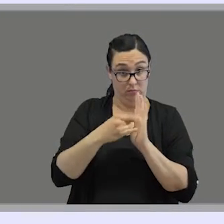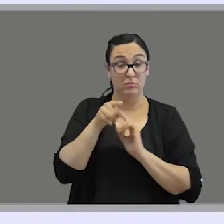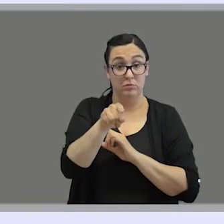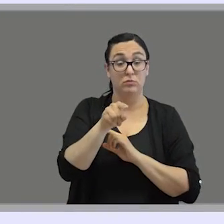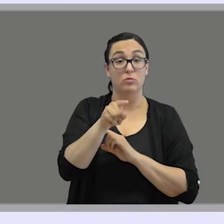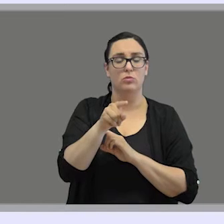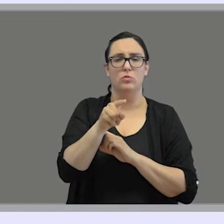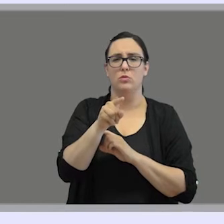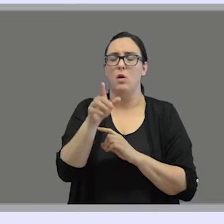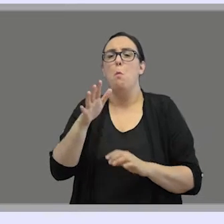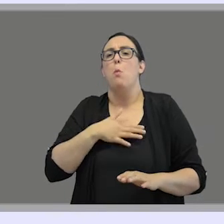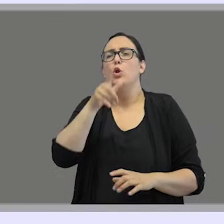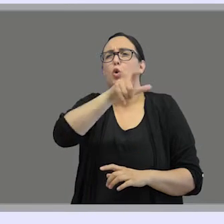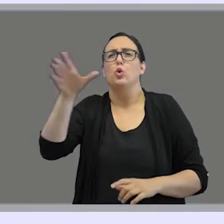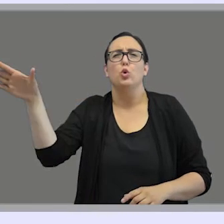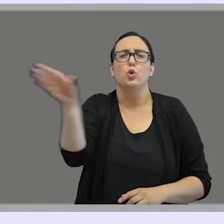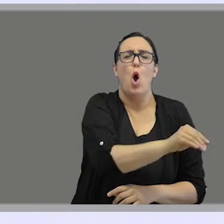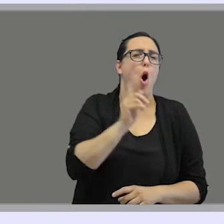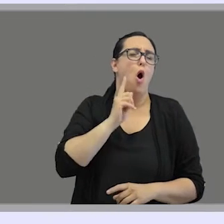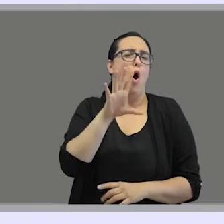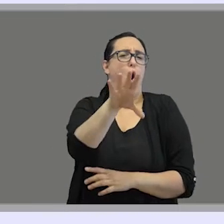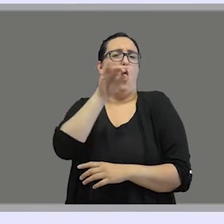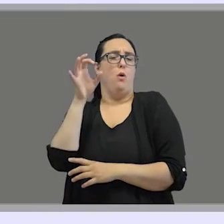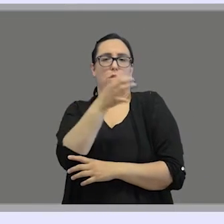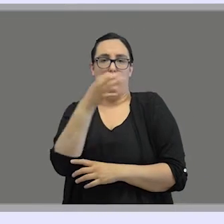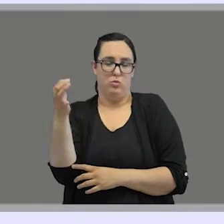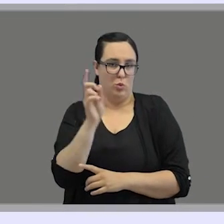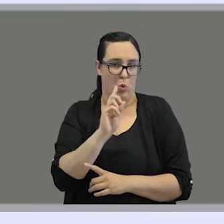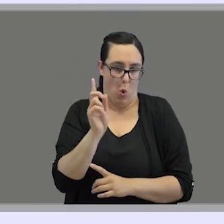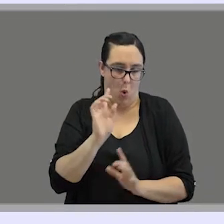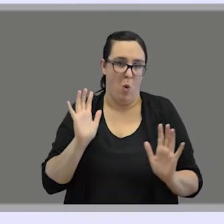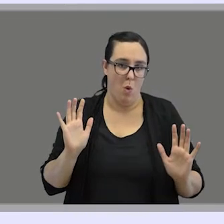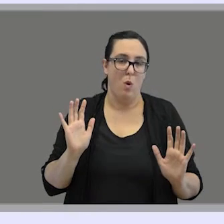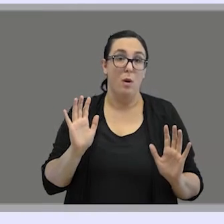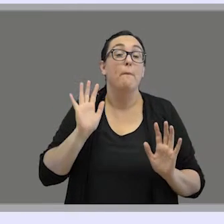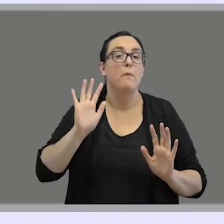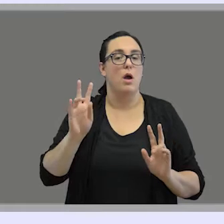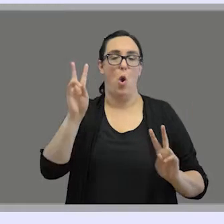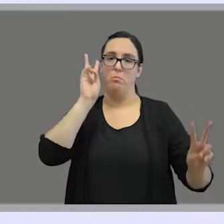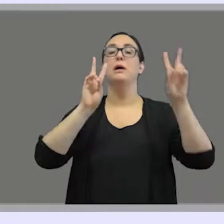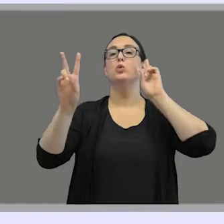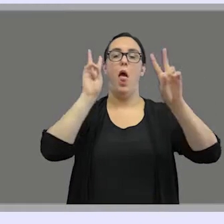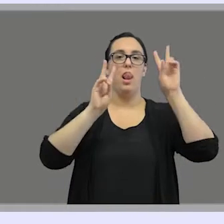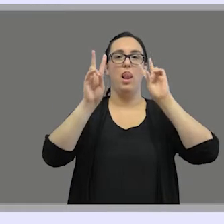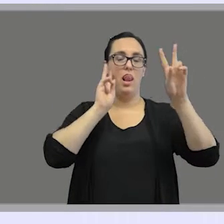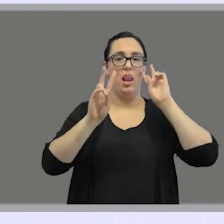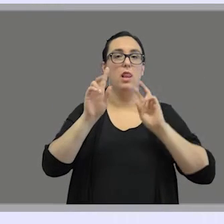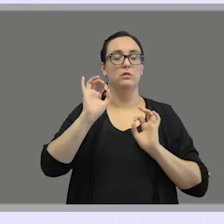is not understood by all deaf users even though the visual properties of sign languages